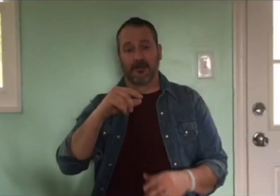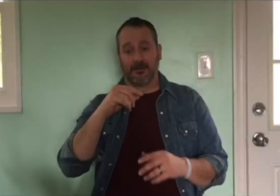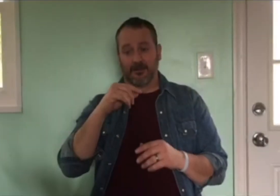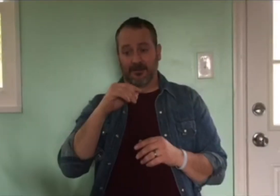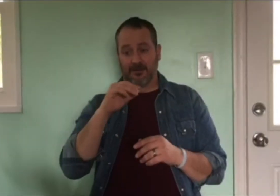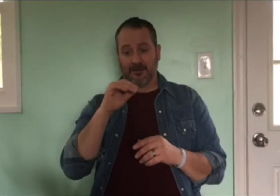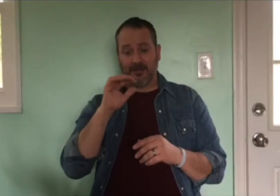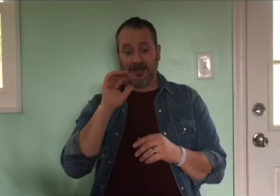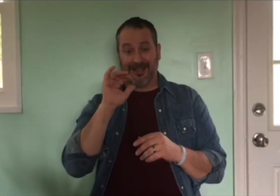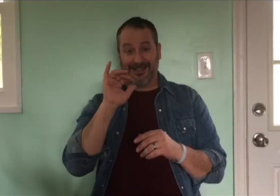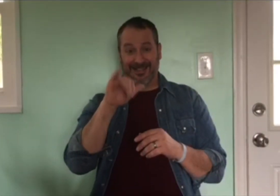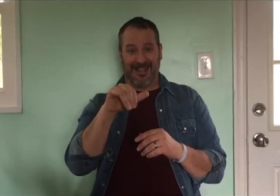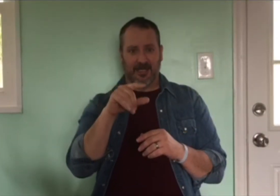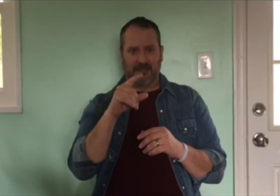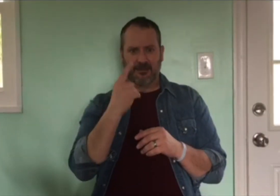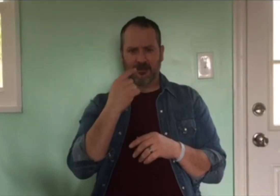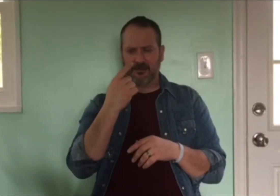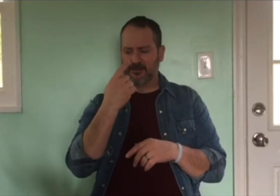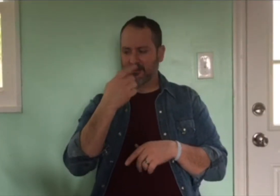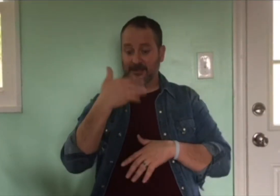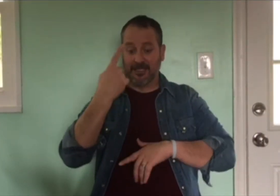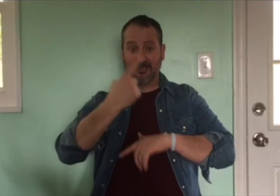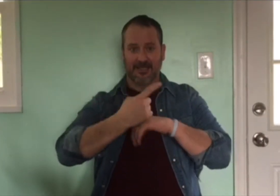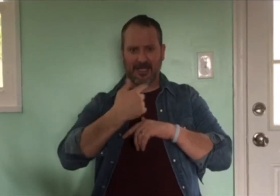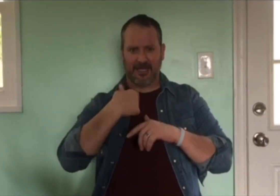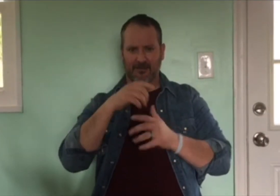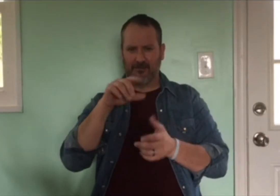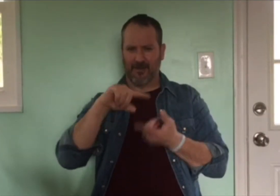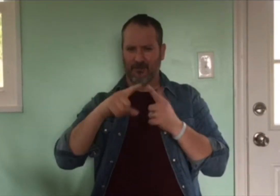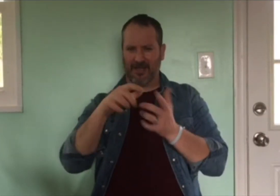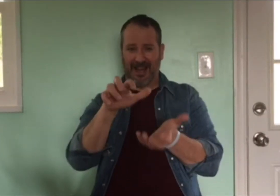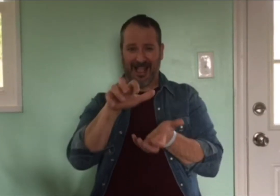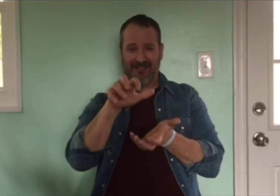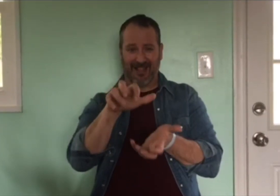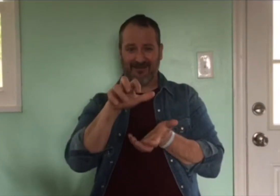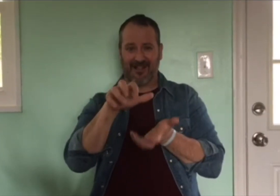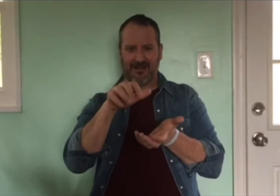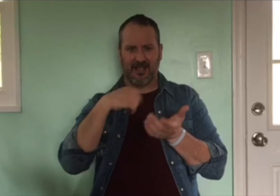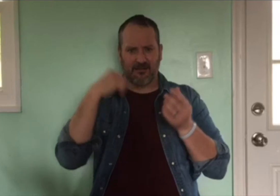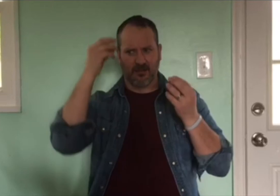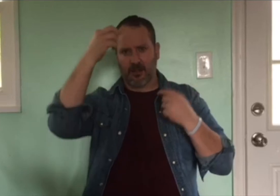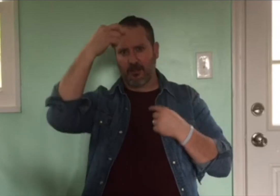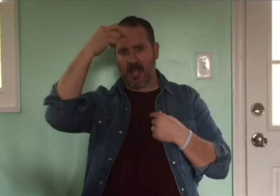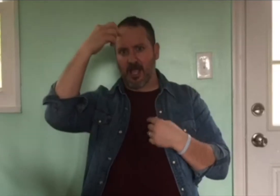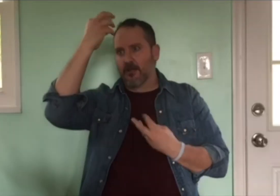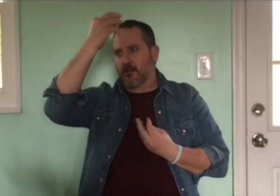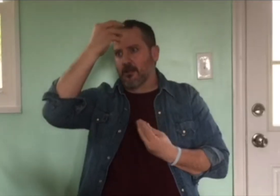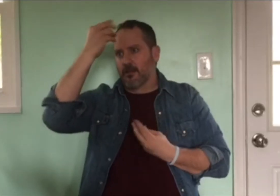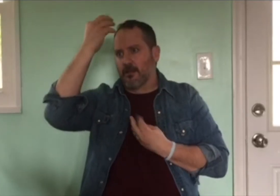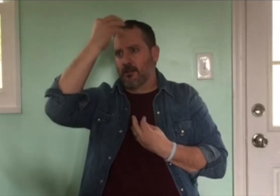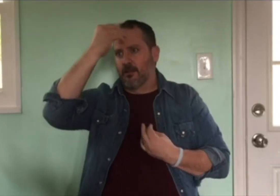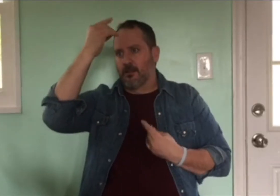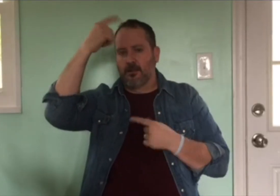My mind kept thinking about that particular event. I just couldn’t let go of what just happened. It took over my thoughts.